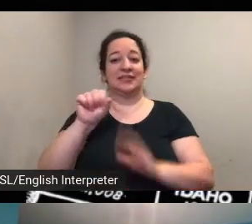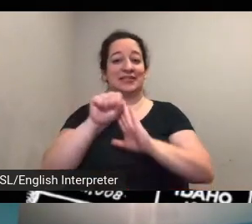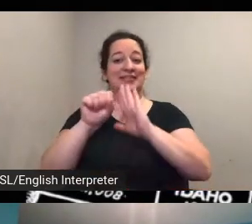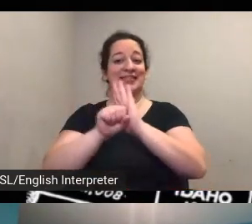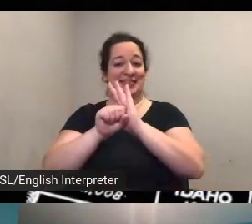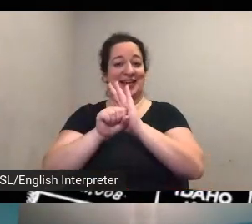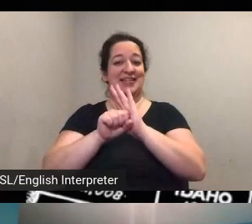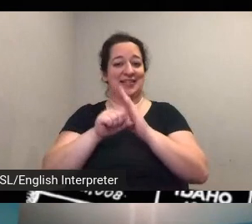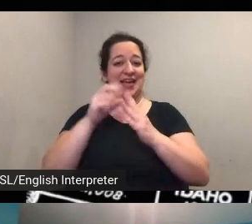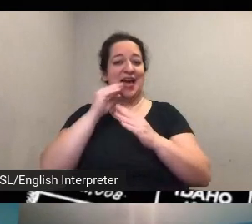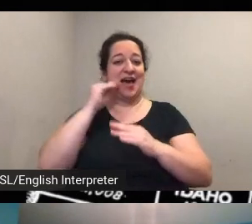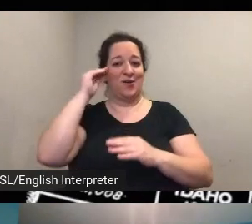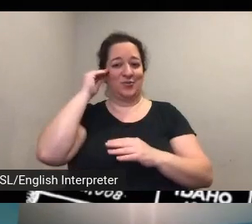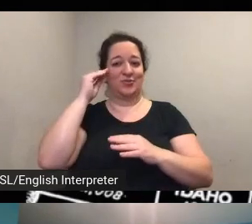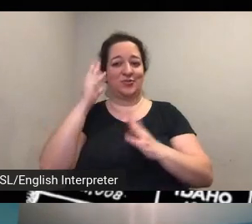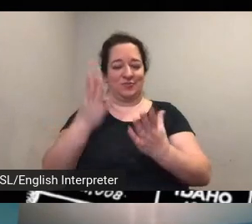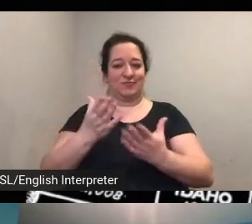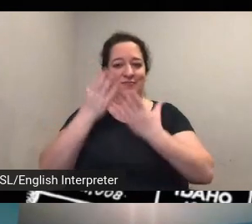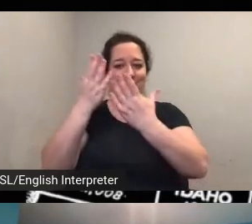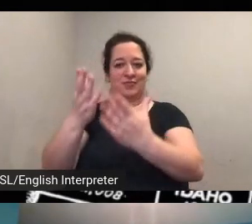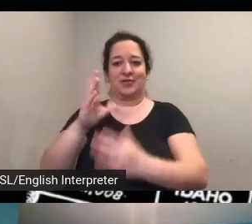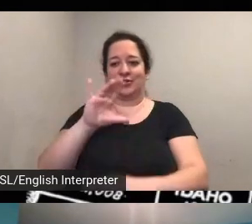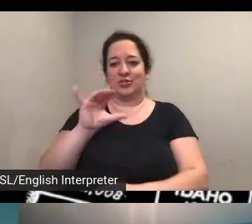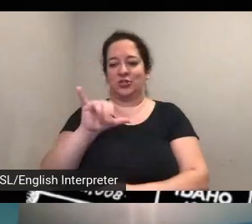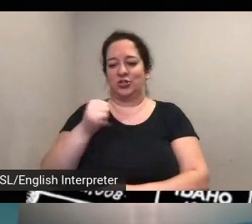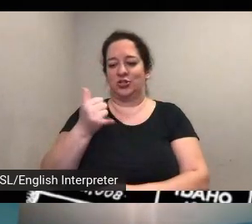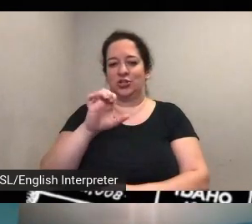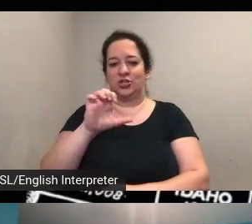is the person whose history you can learn about there and uh